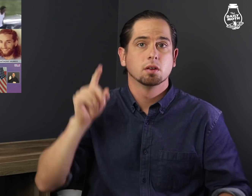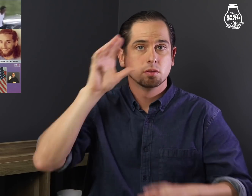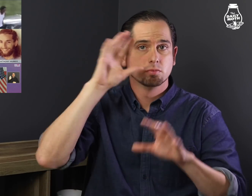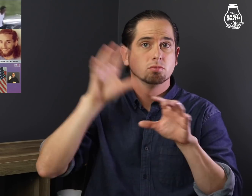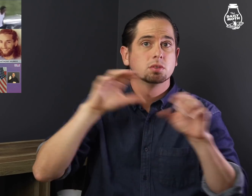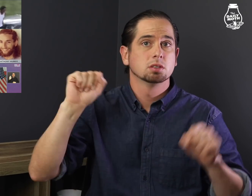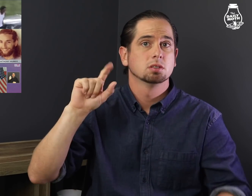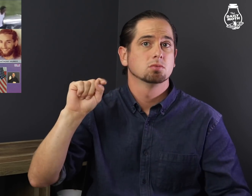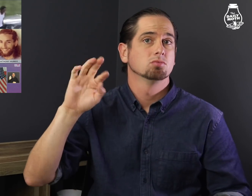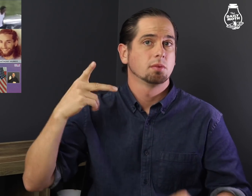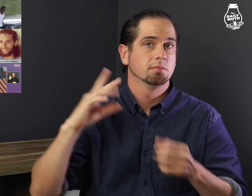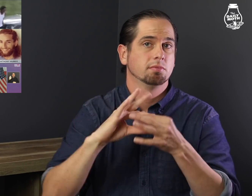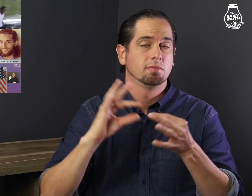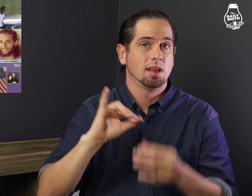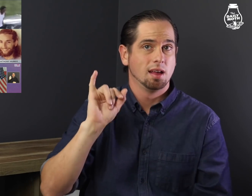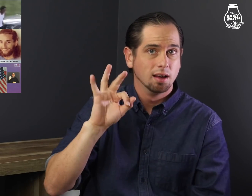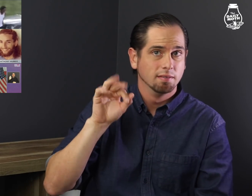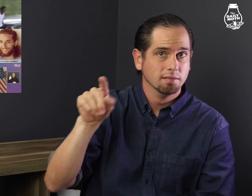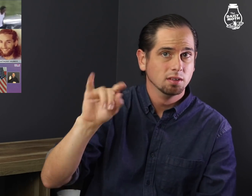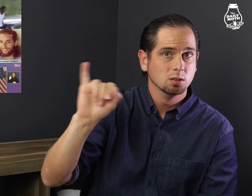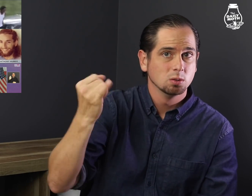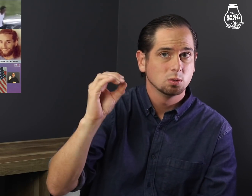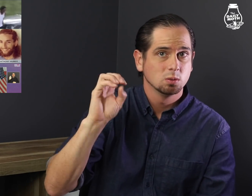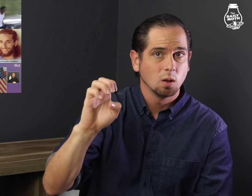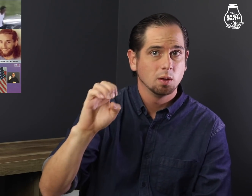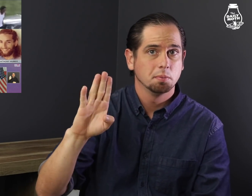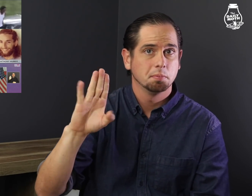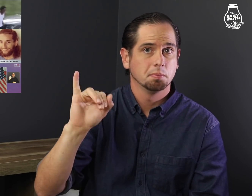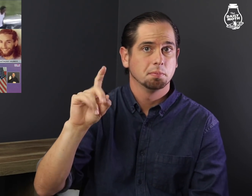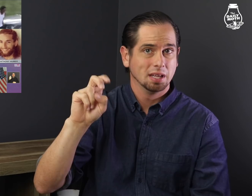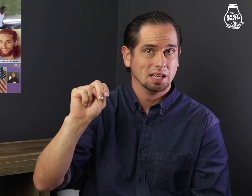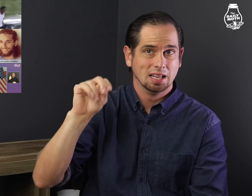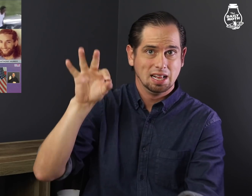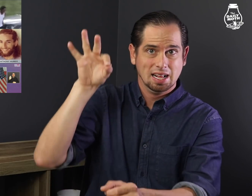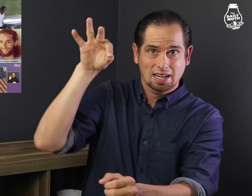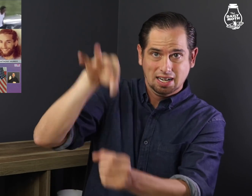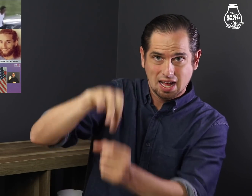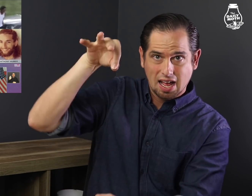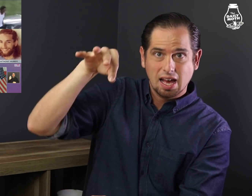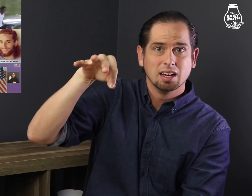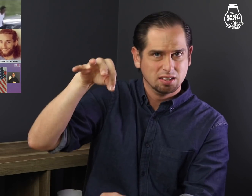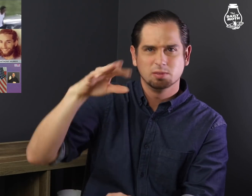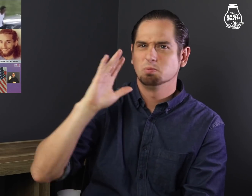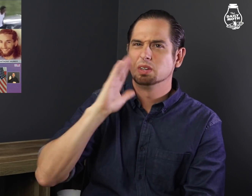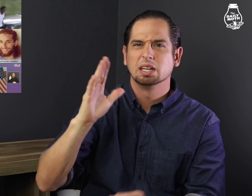President Trump said if Joe Biden is elected,